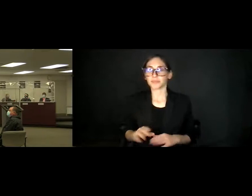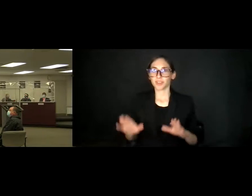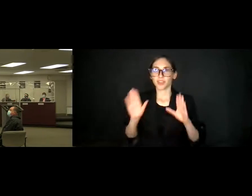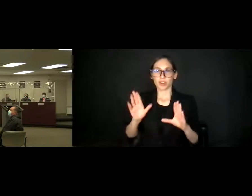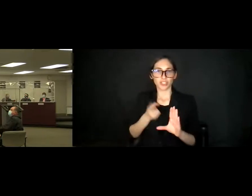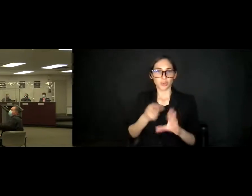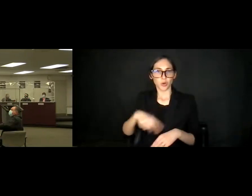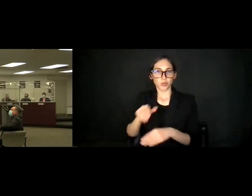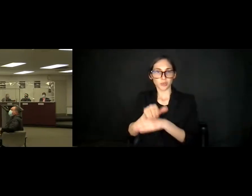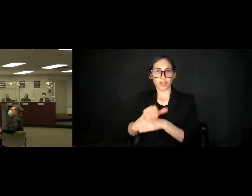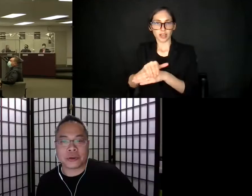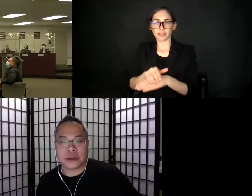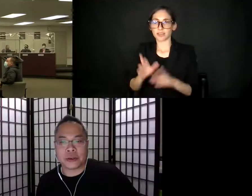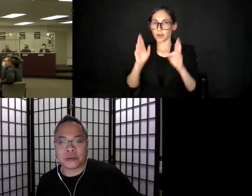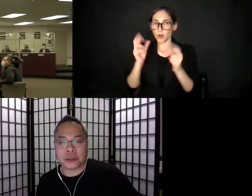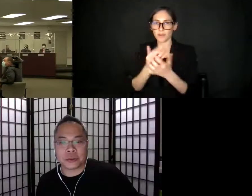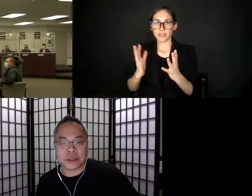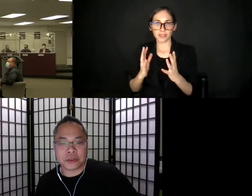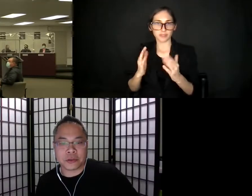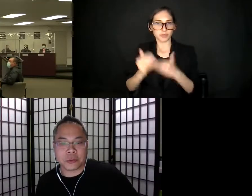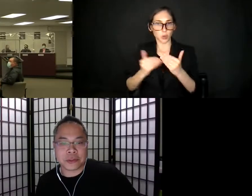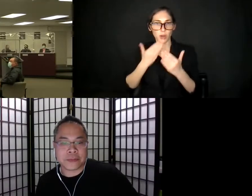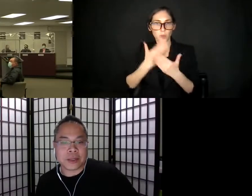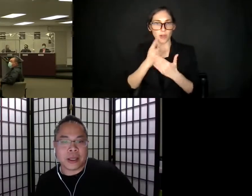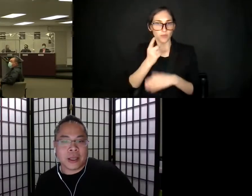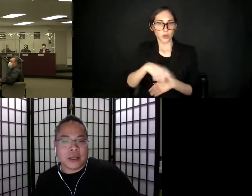and I hope all is well for you and your families and loved ones.